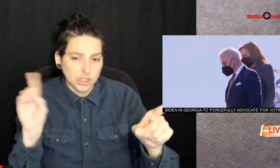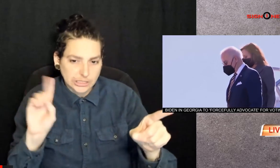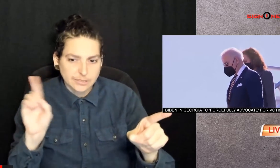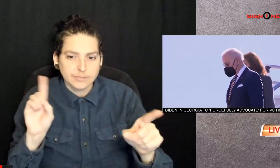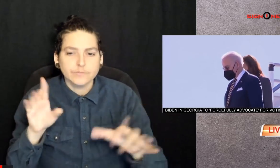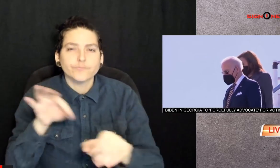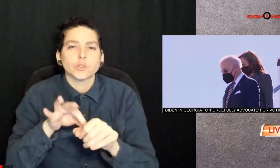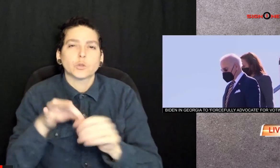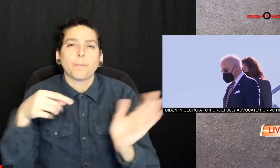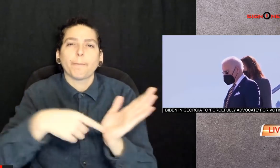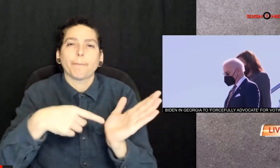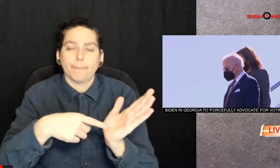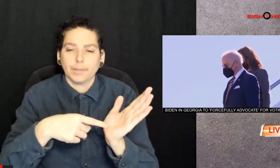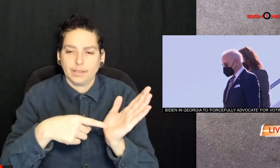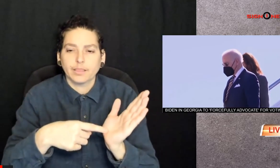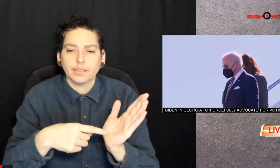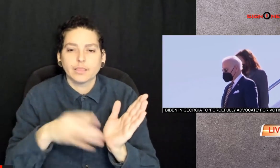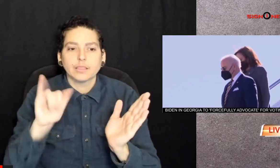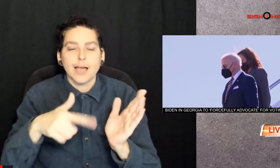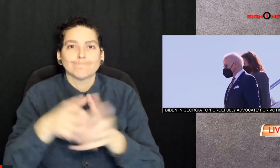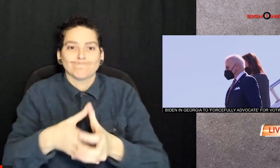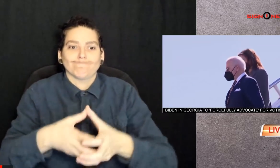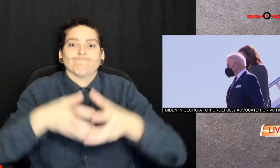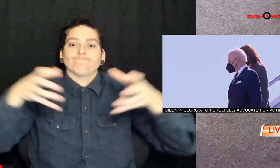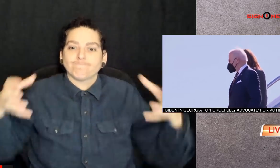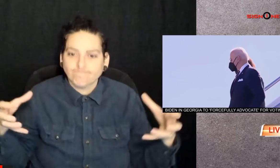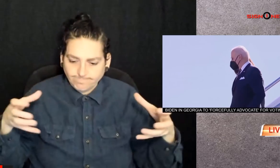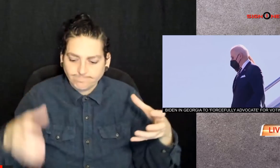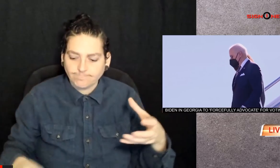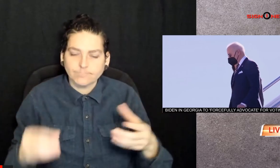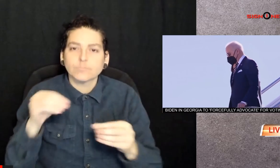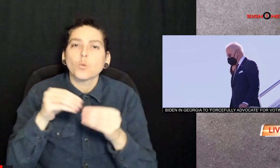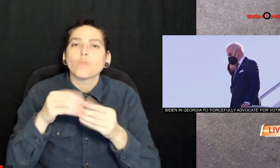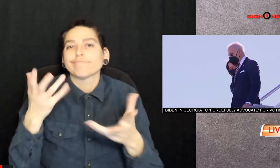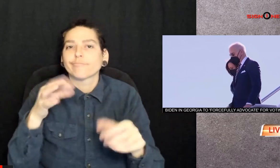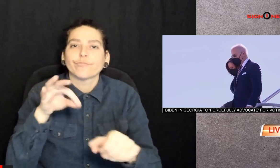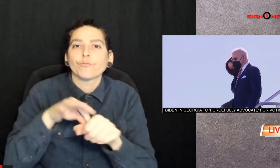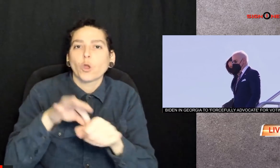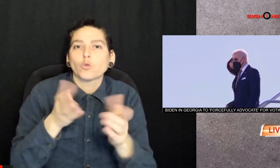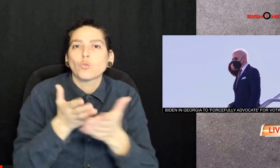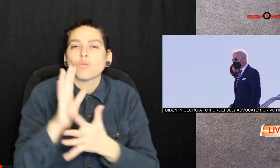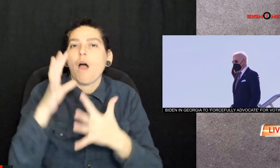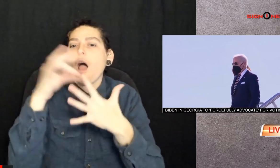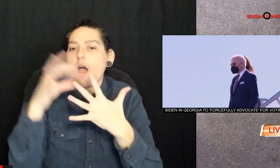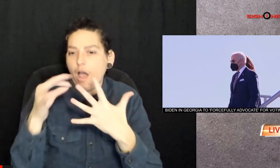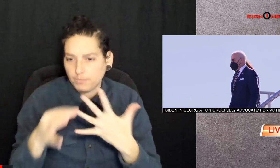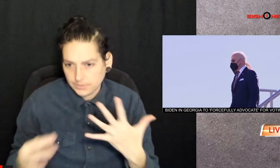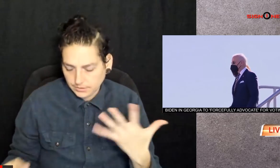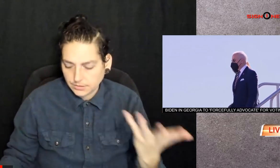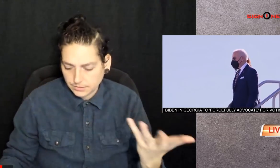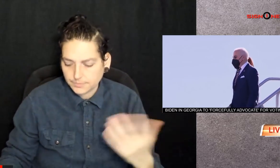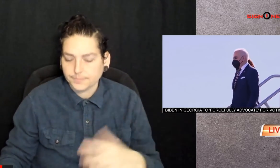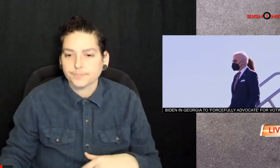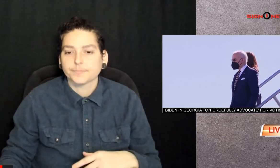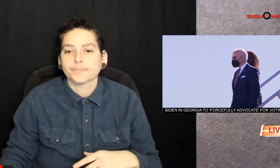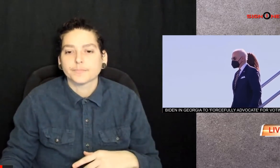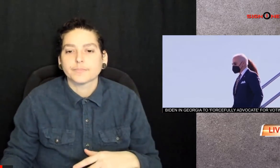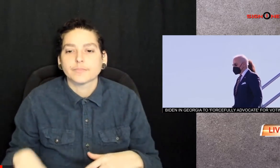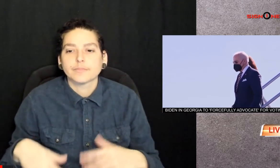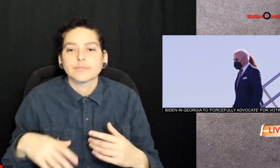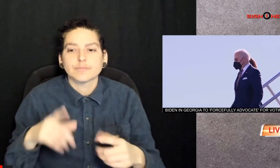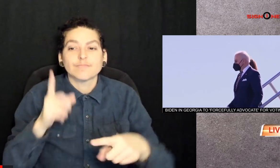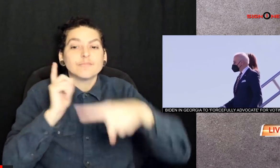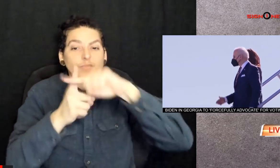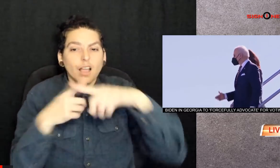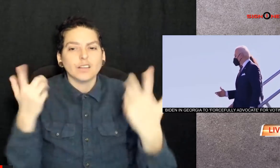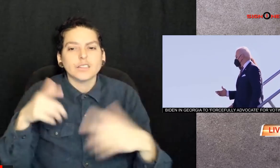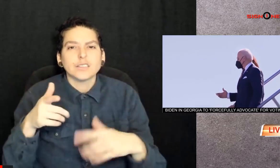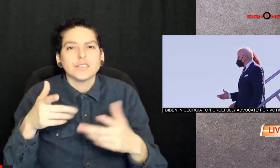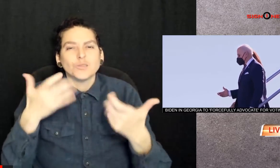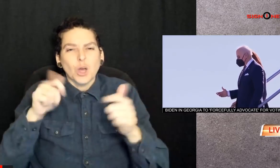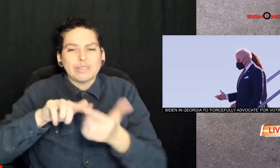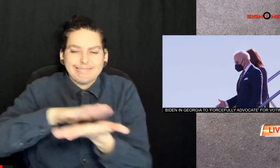about voting rights to push for democratic voting bills that expand voting options and